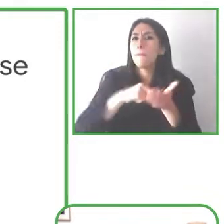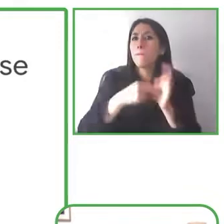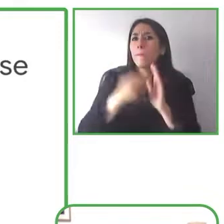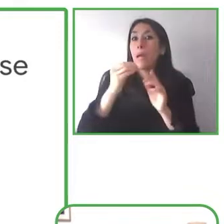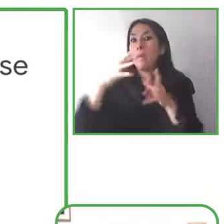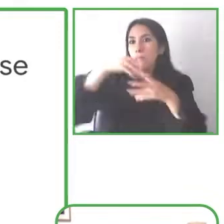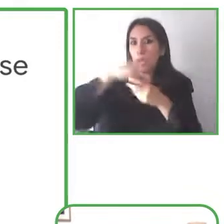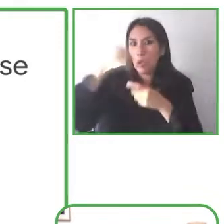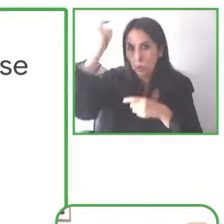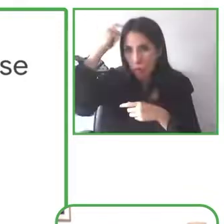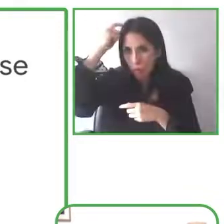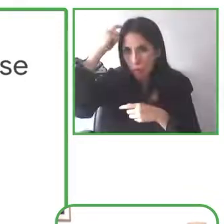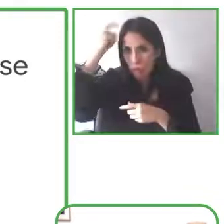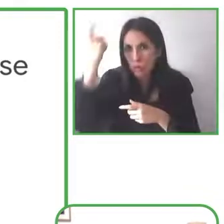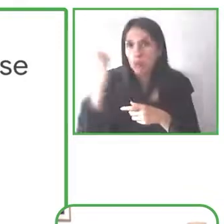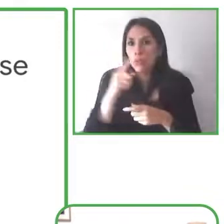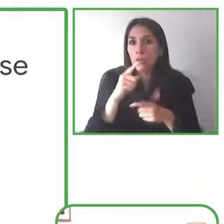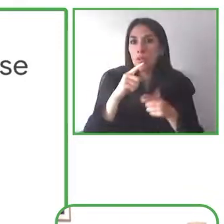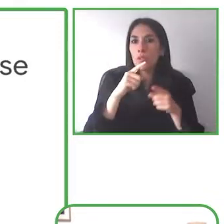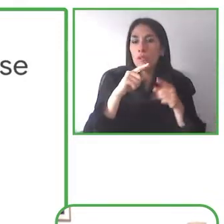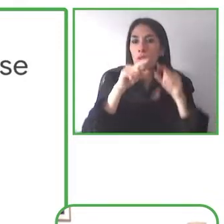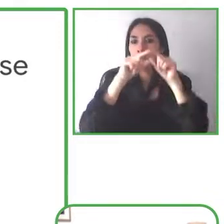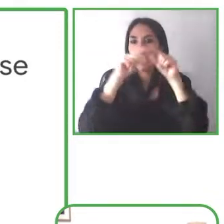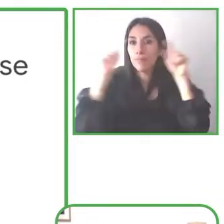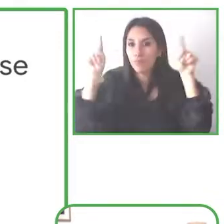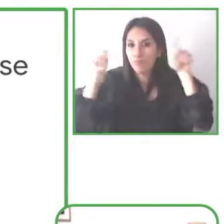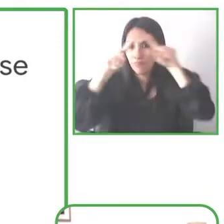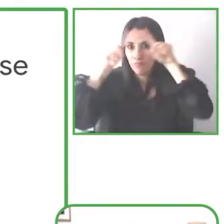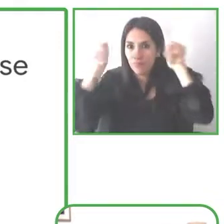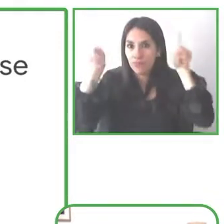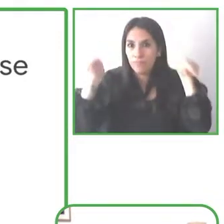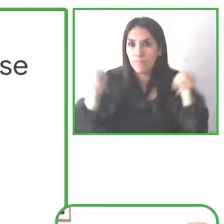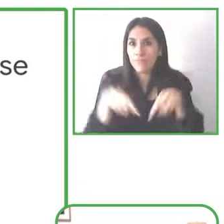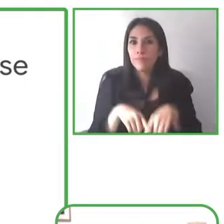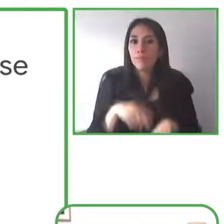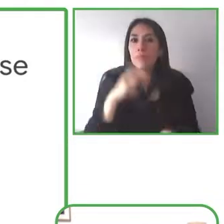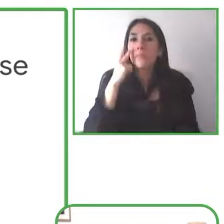the code be improved to make it more accessible so it also shows you again